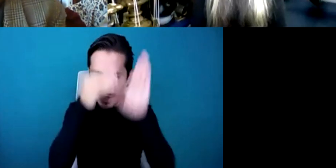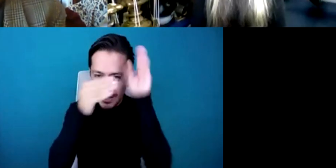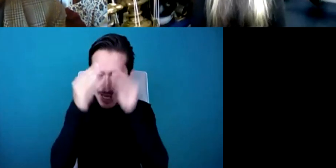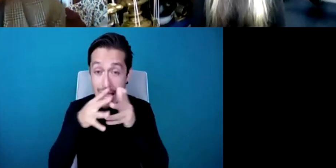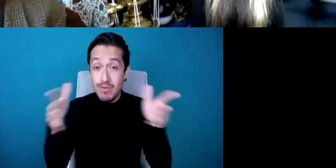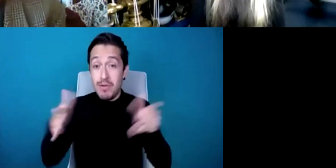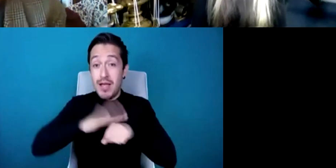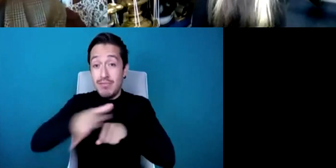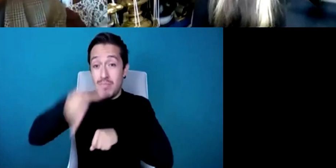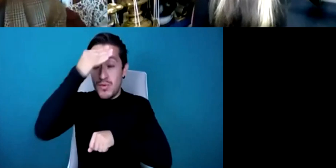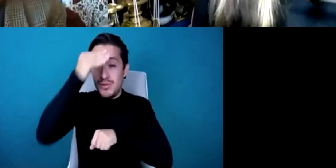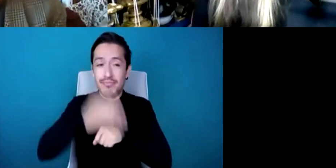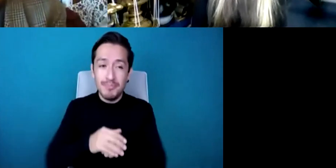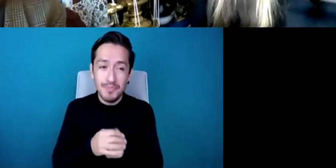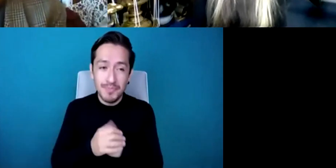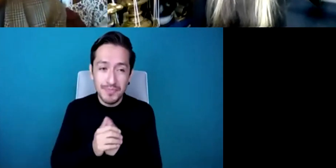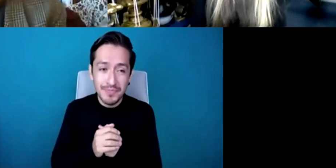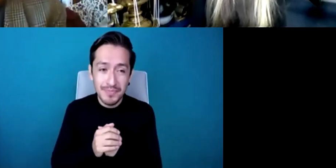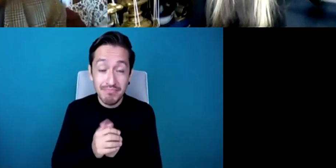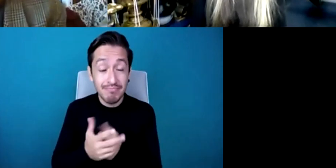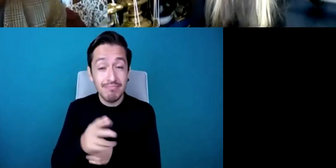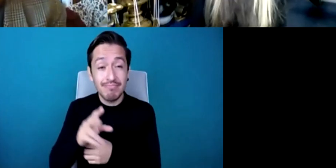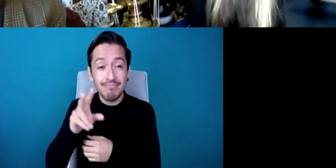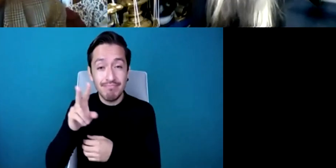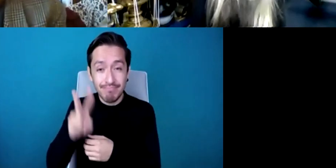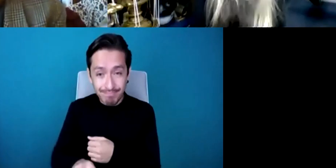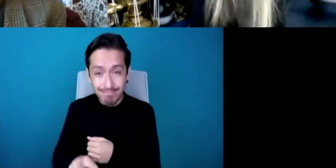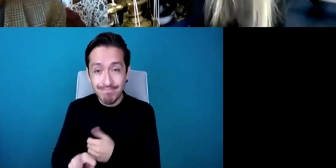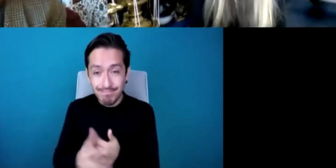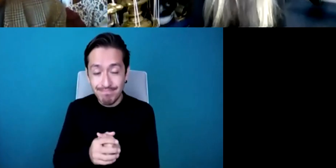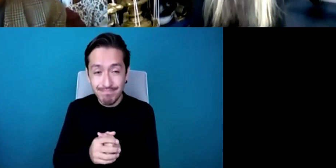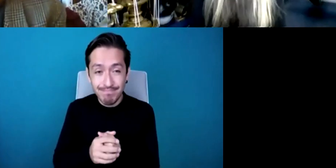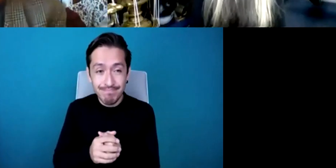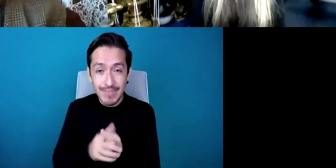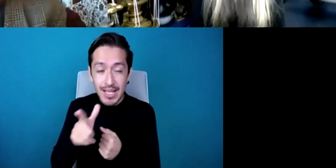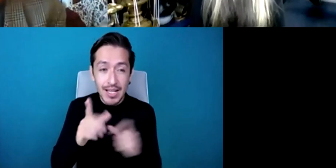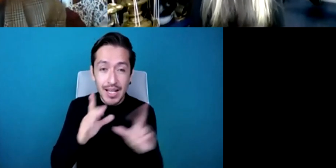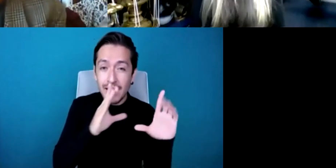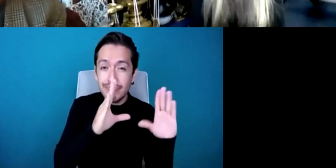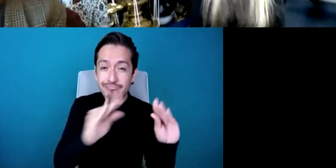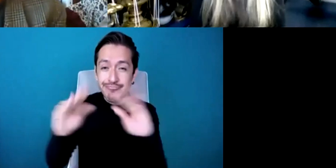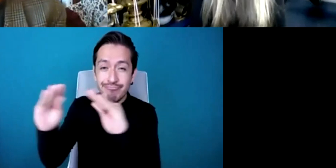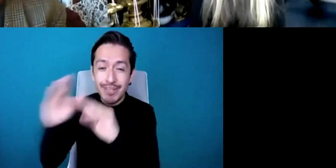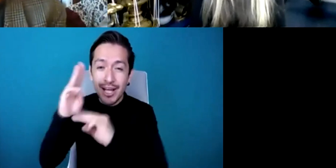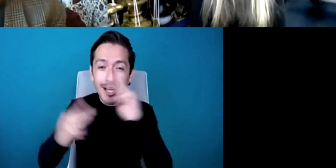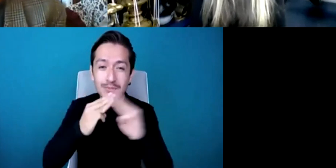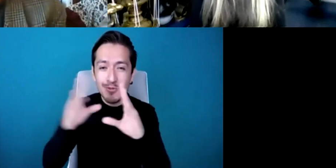Well teaching the world to listen, thank you, thank you so much Evelyn we are all extremely